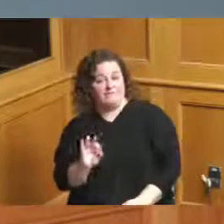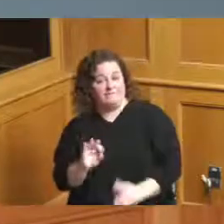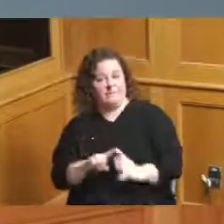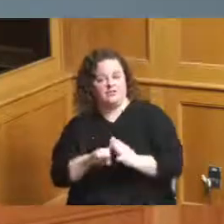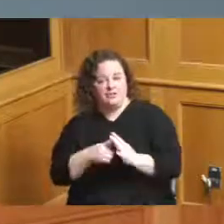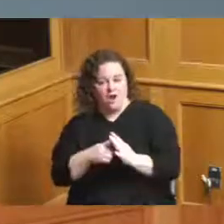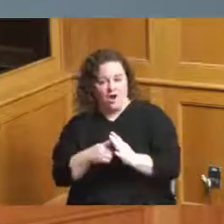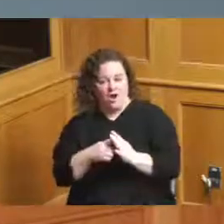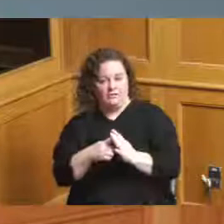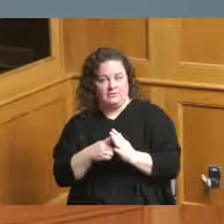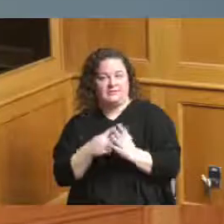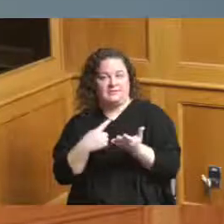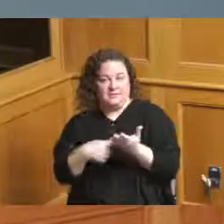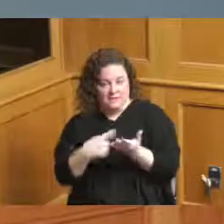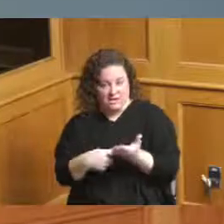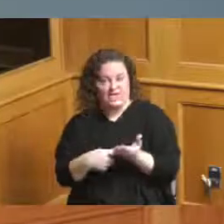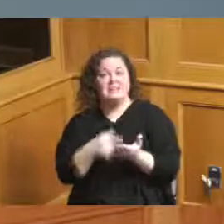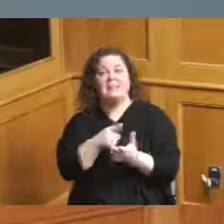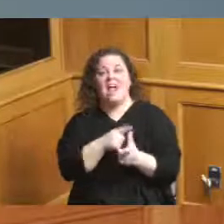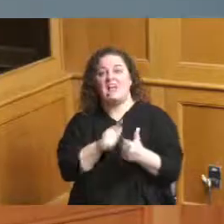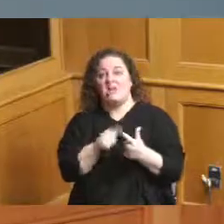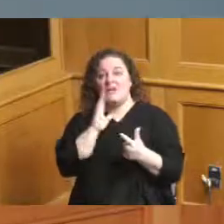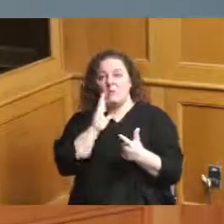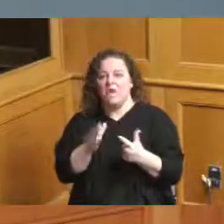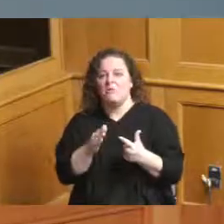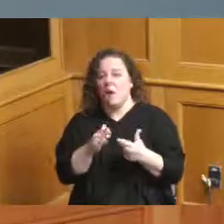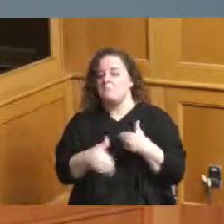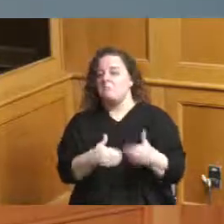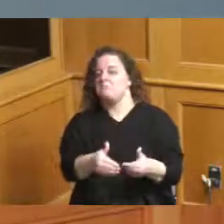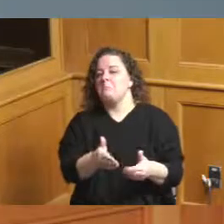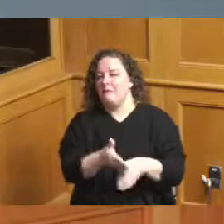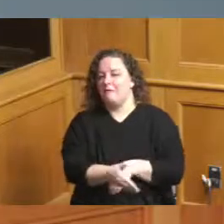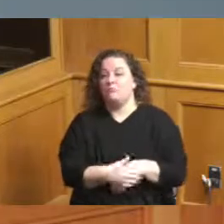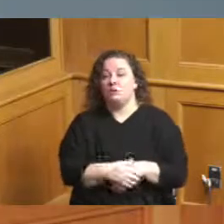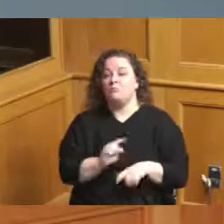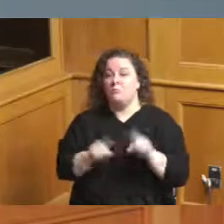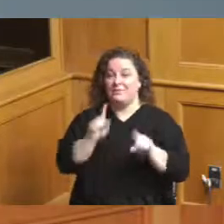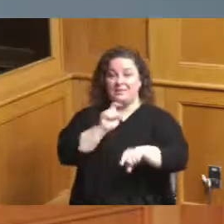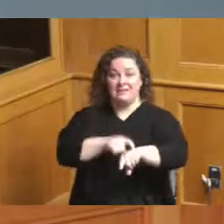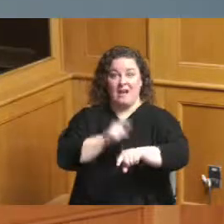and then he'll we'll go from there but the title of the resolution is a resolution for those that